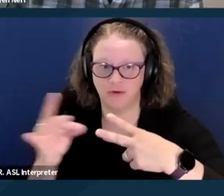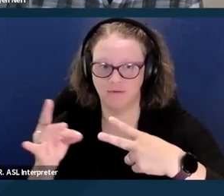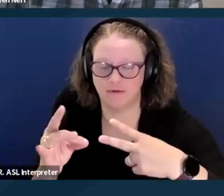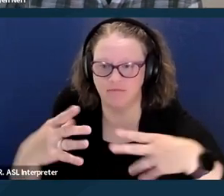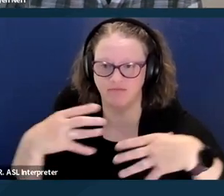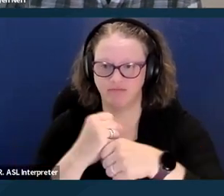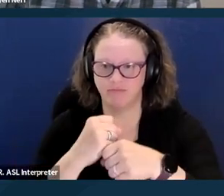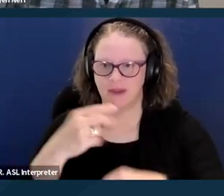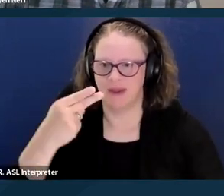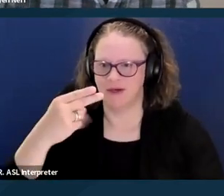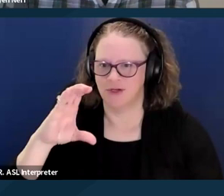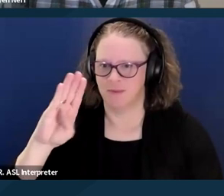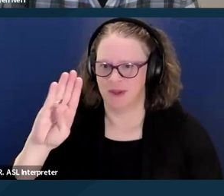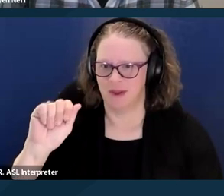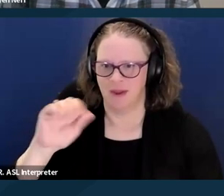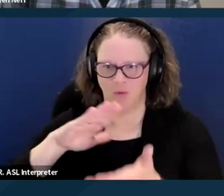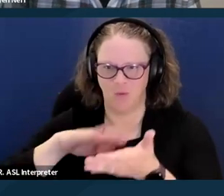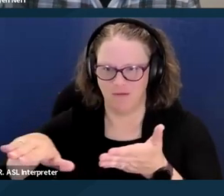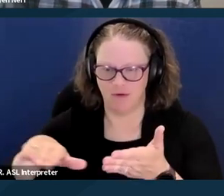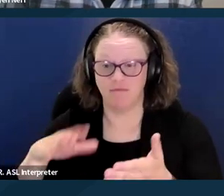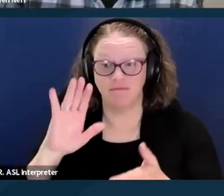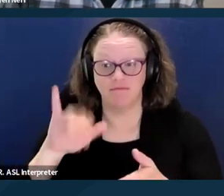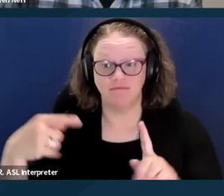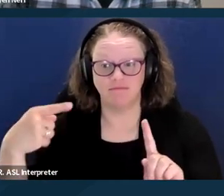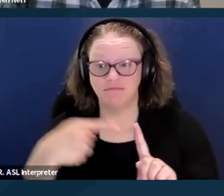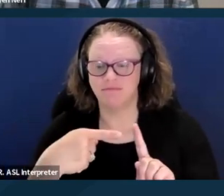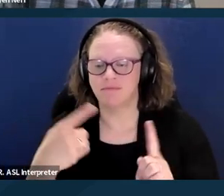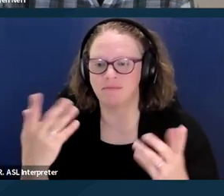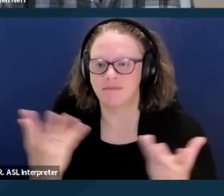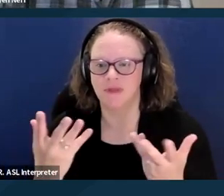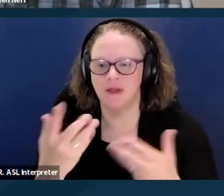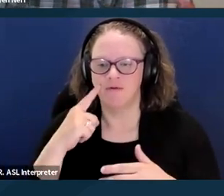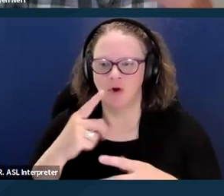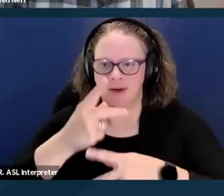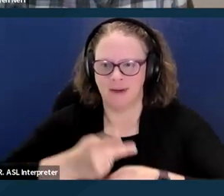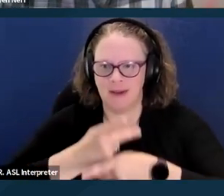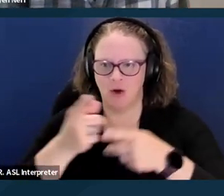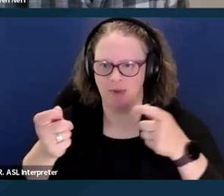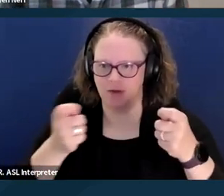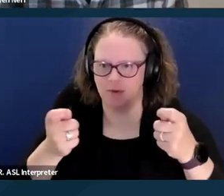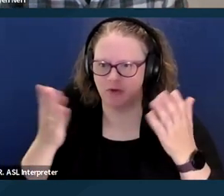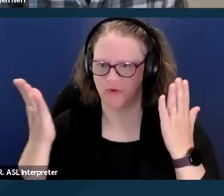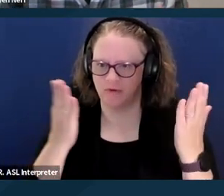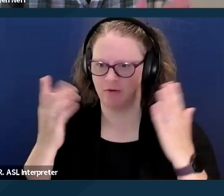this is specifically for care management services to people who are at risk of being in a nursing home